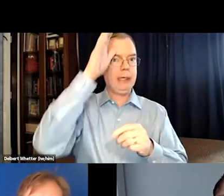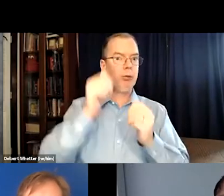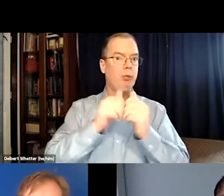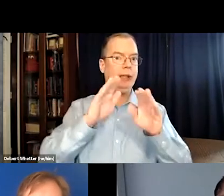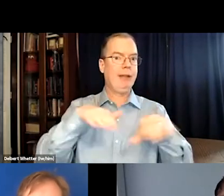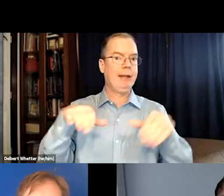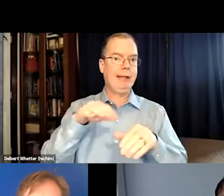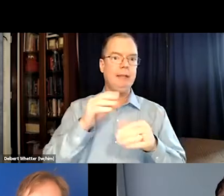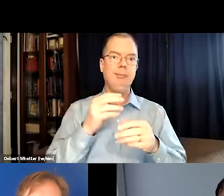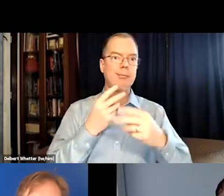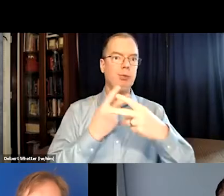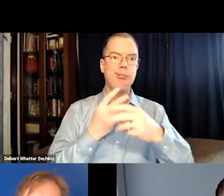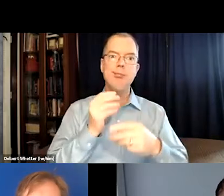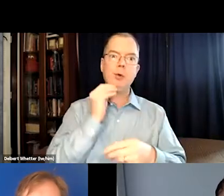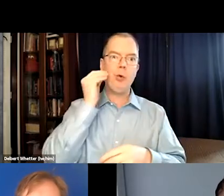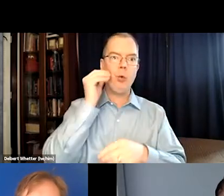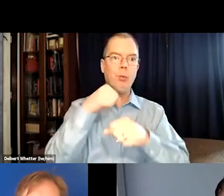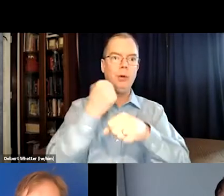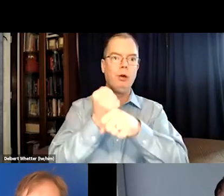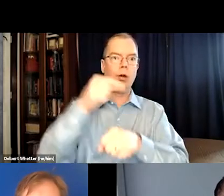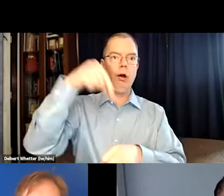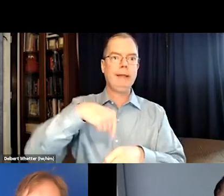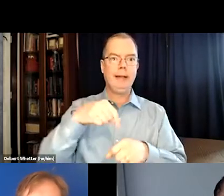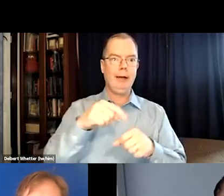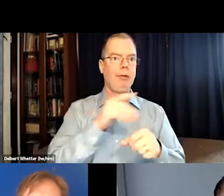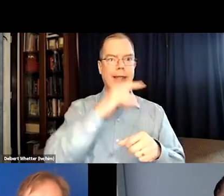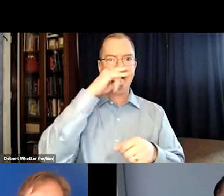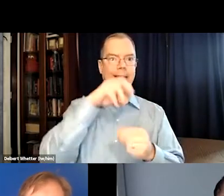And during the pandemic, many parents with small children were